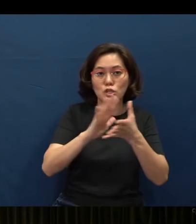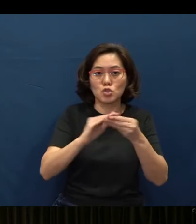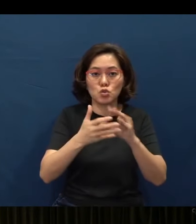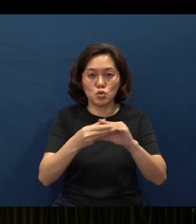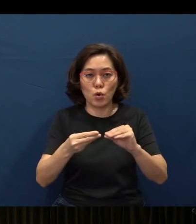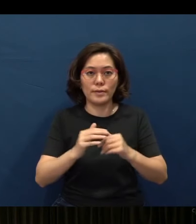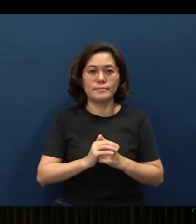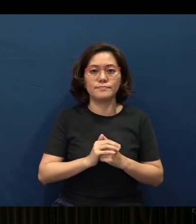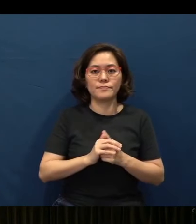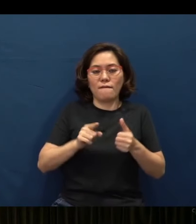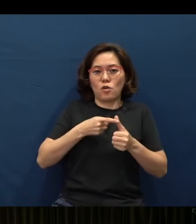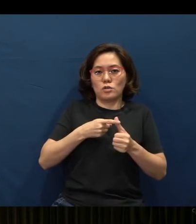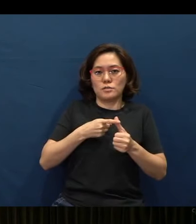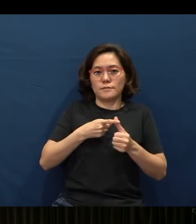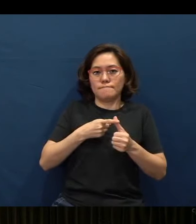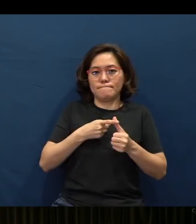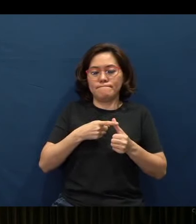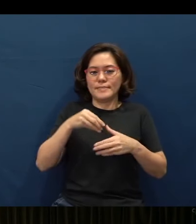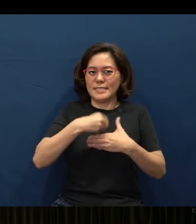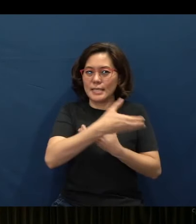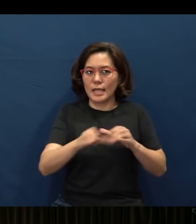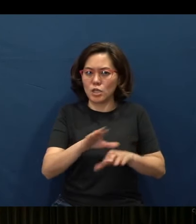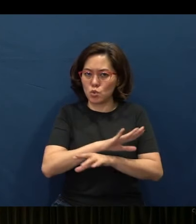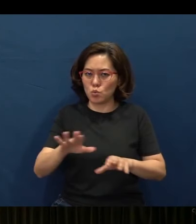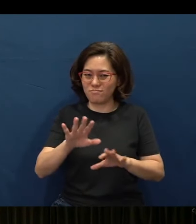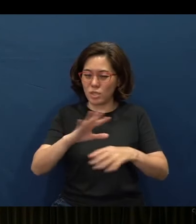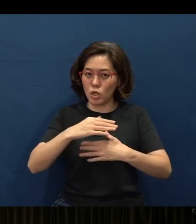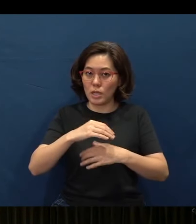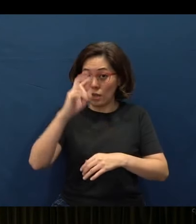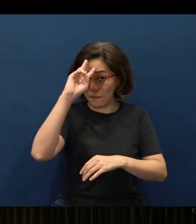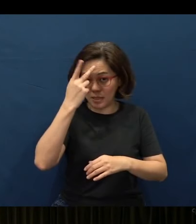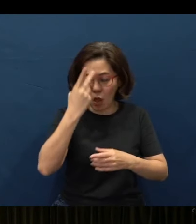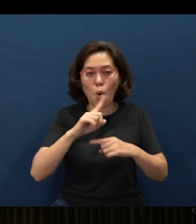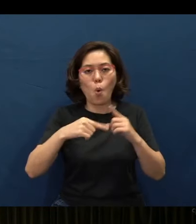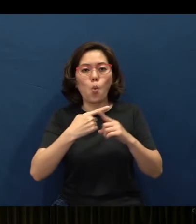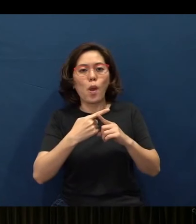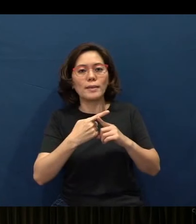Firstly, in case you misunderstand, when Elaine’s father told her (about this